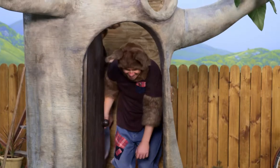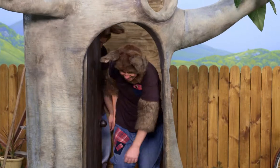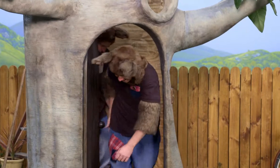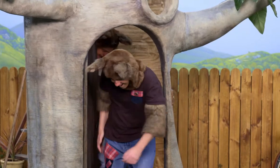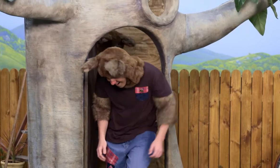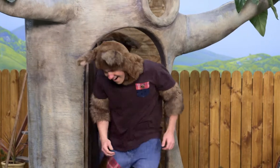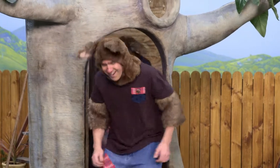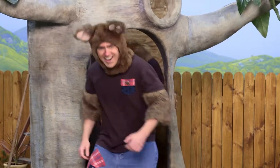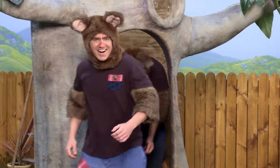Oh.